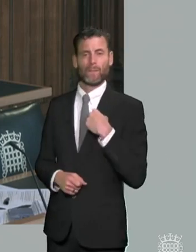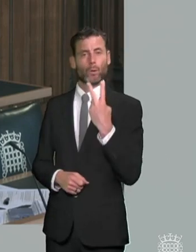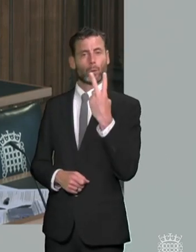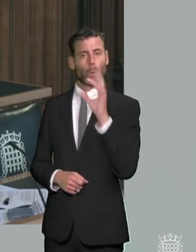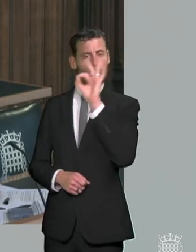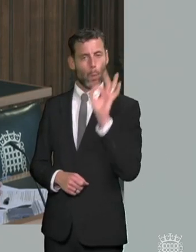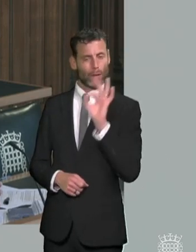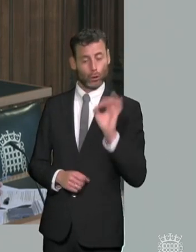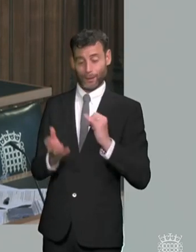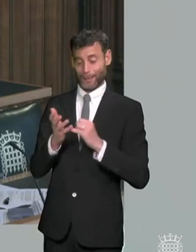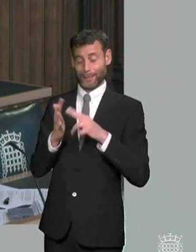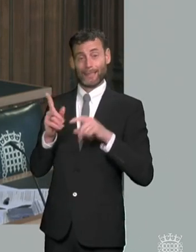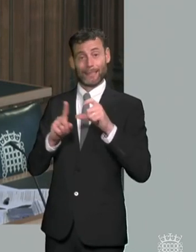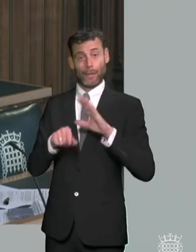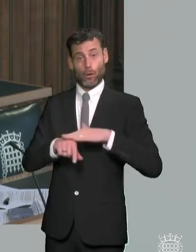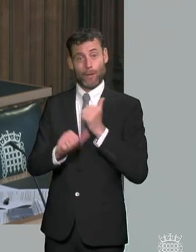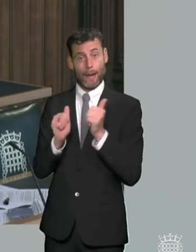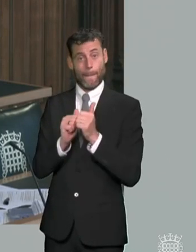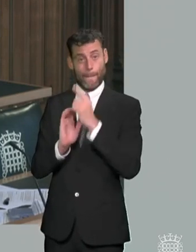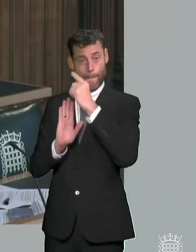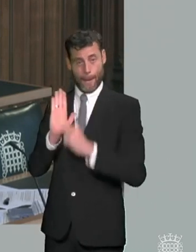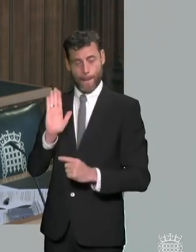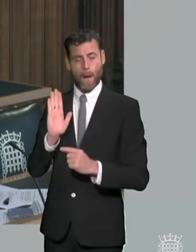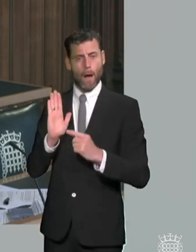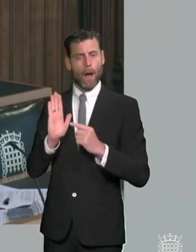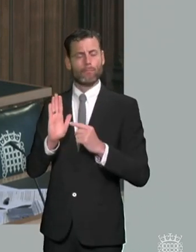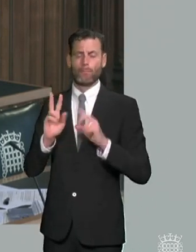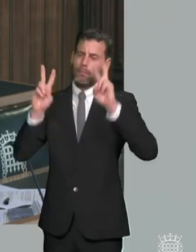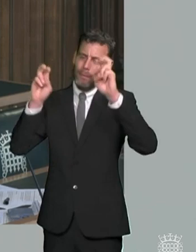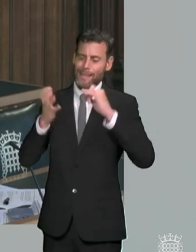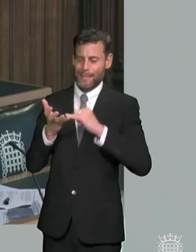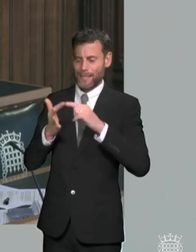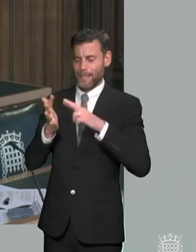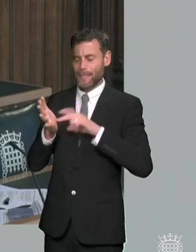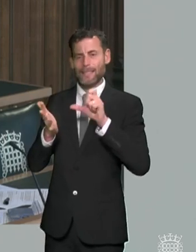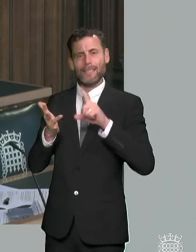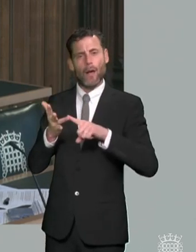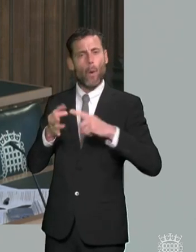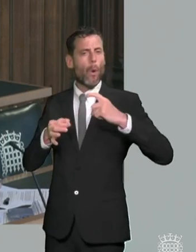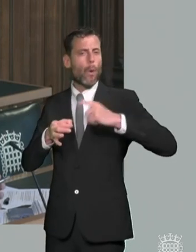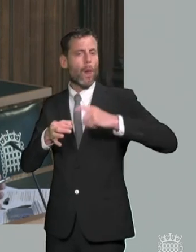talk about a new senco qualification i think he does talk about some more specialists and funding